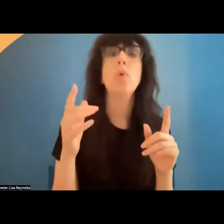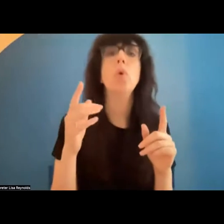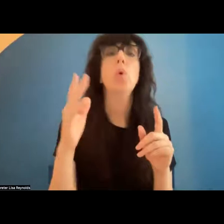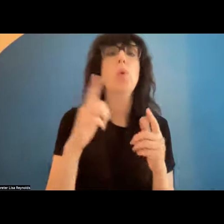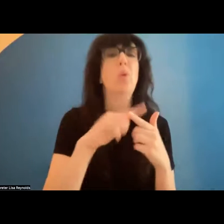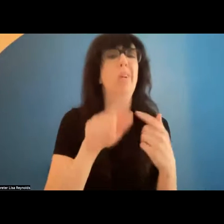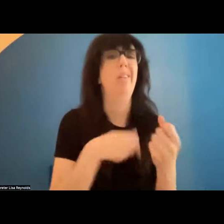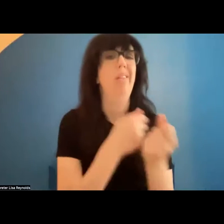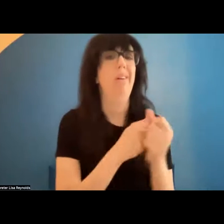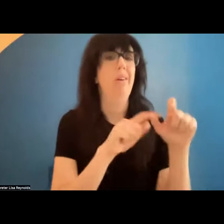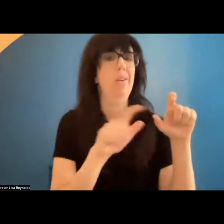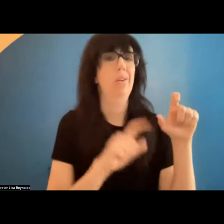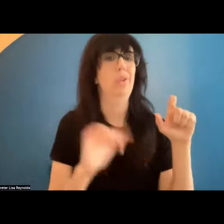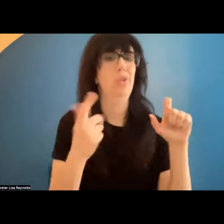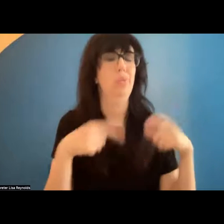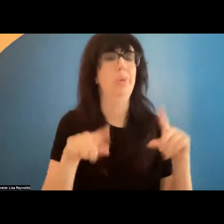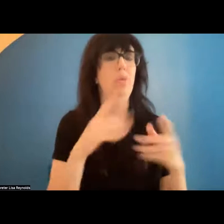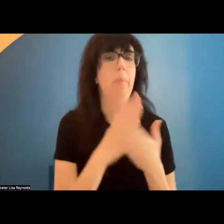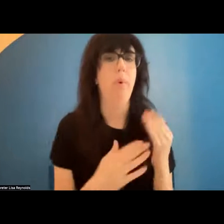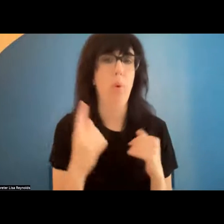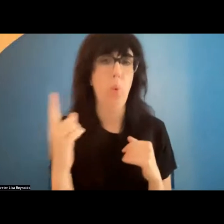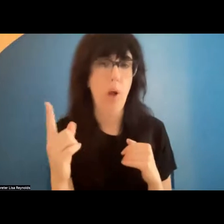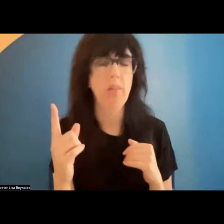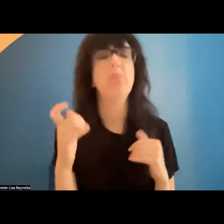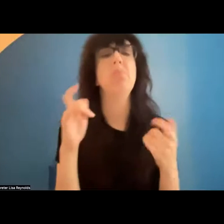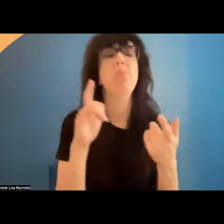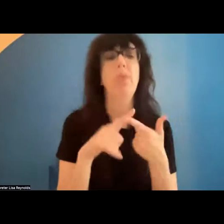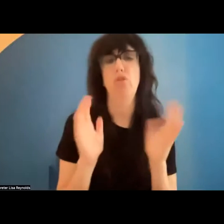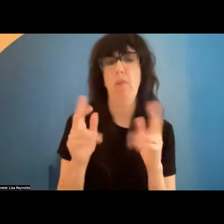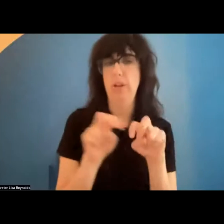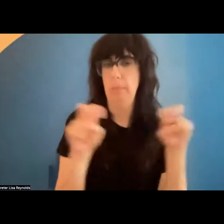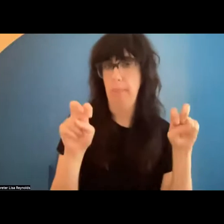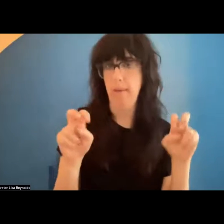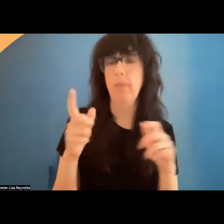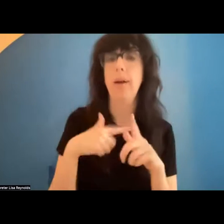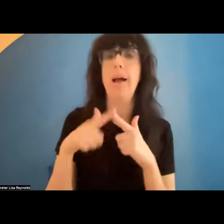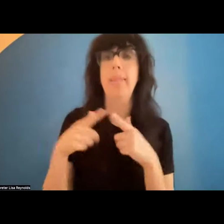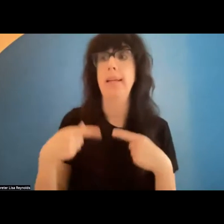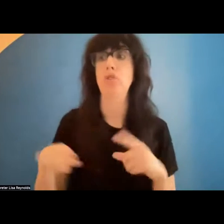chat during Part 1, the moderated conversation, and unlock the Zoom chat during Part 2,